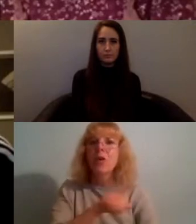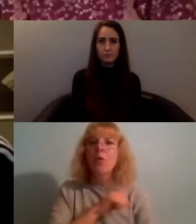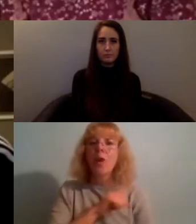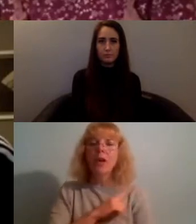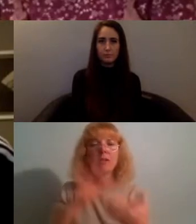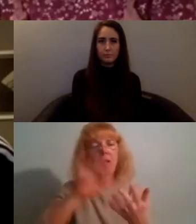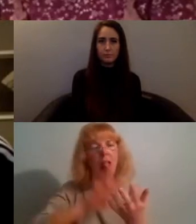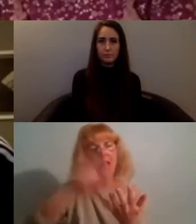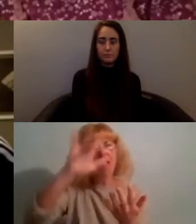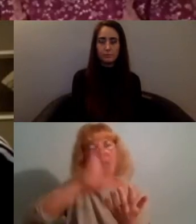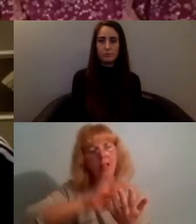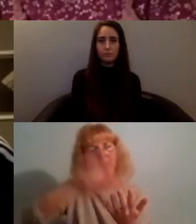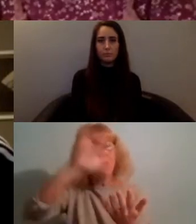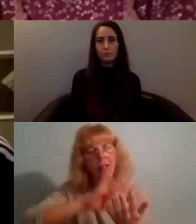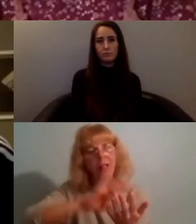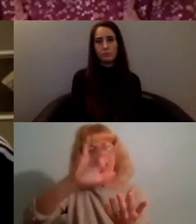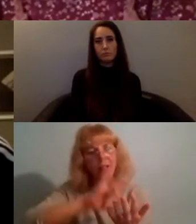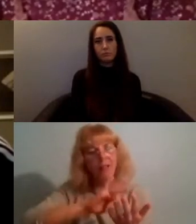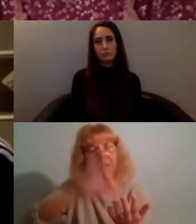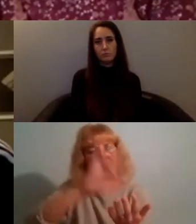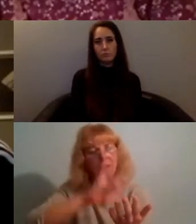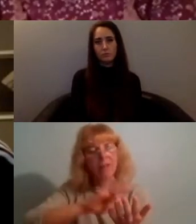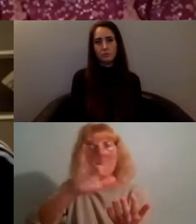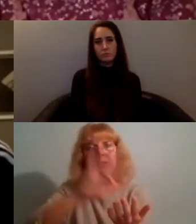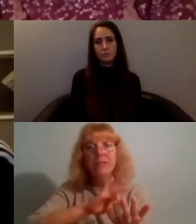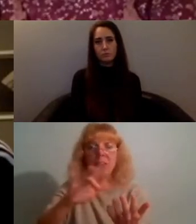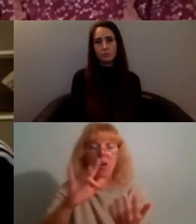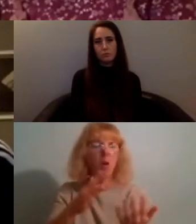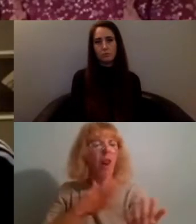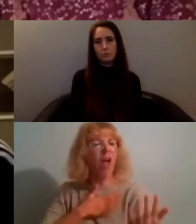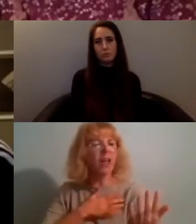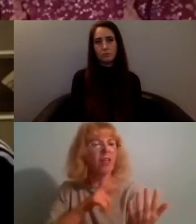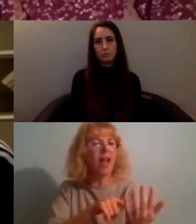your timeline on social media like a few things and think that you're doing the work whereas